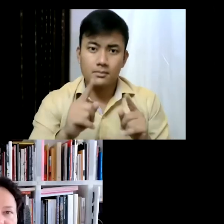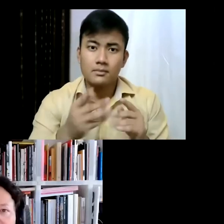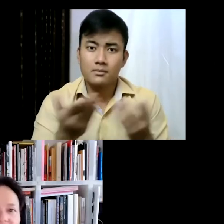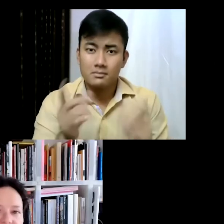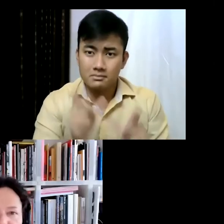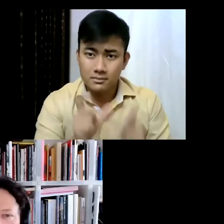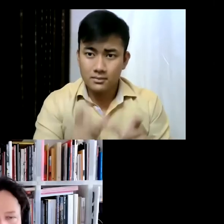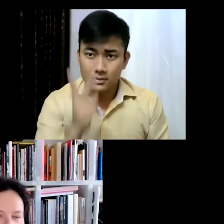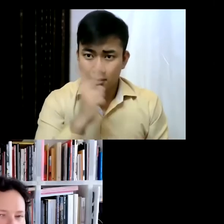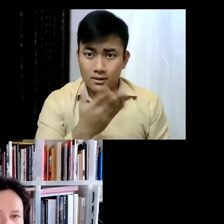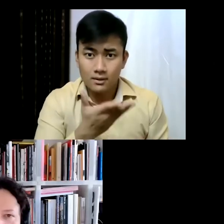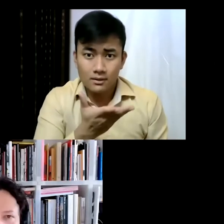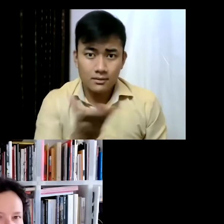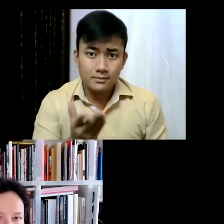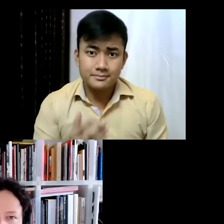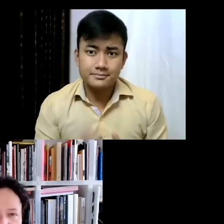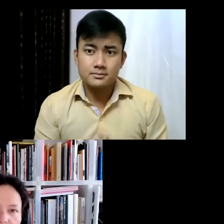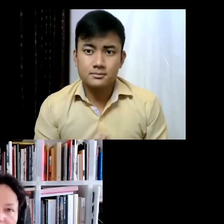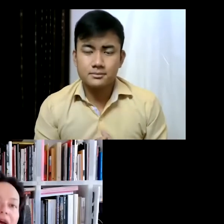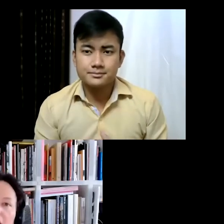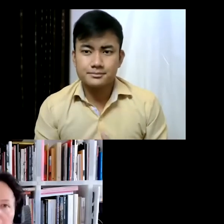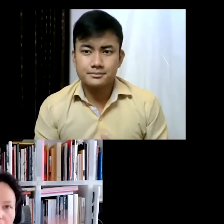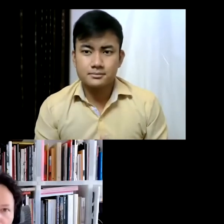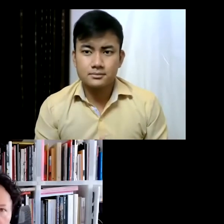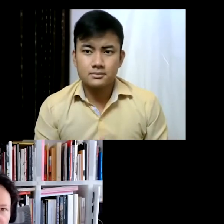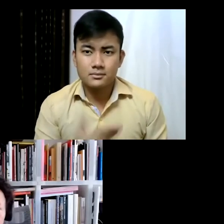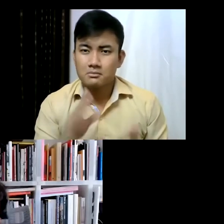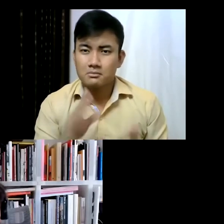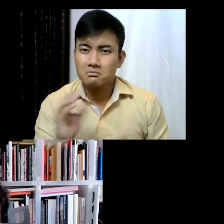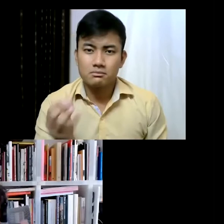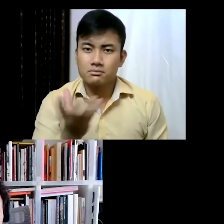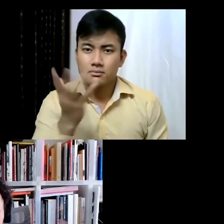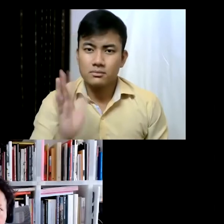relevant. It's still quite traditional, you know. It's more like monuments of the colonizers,